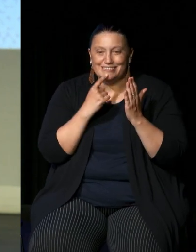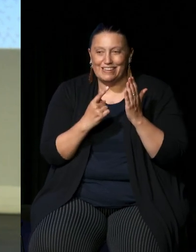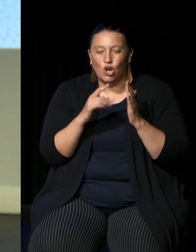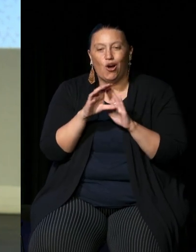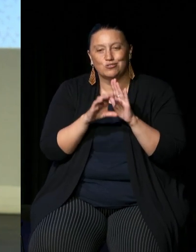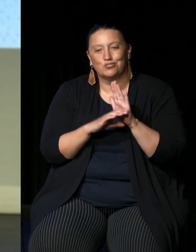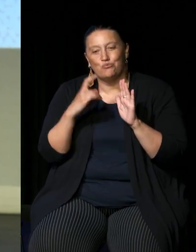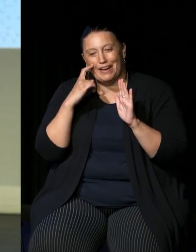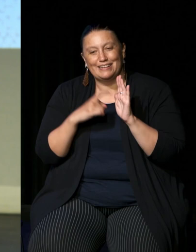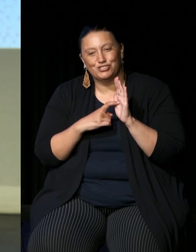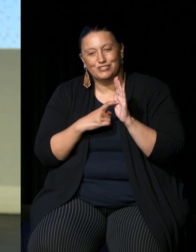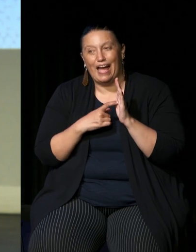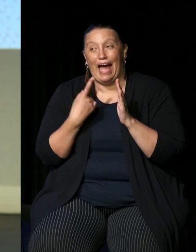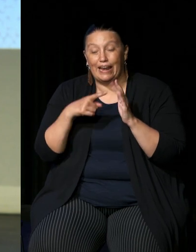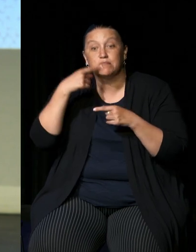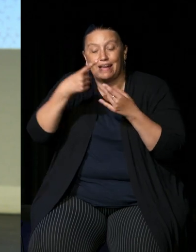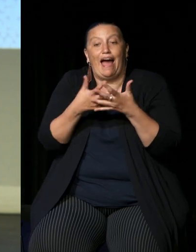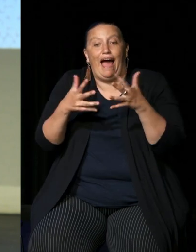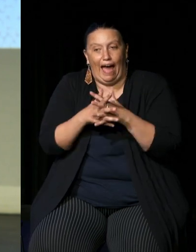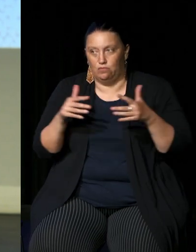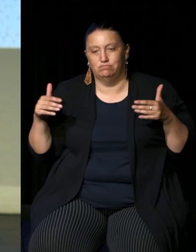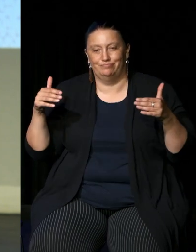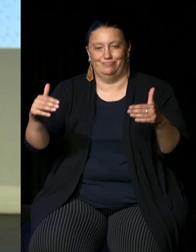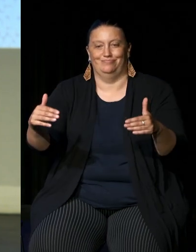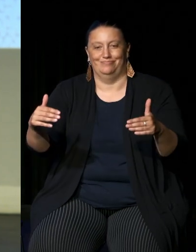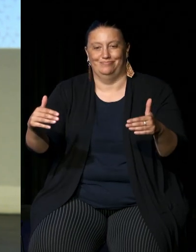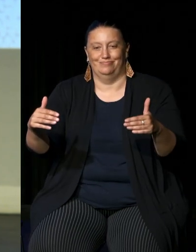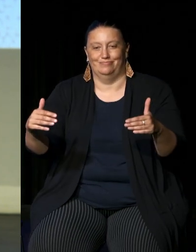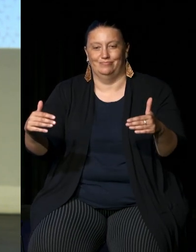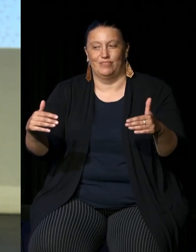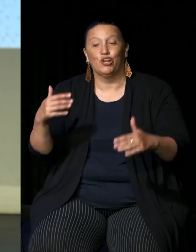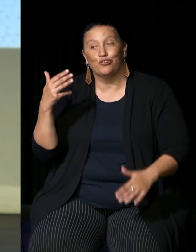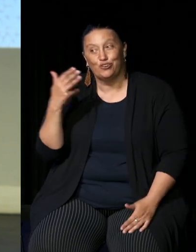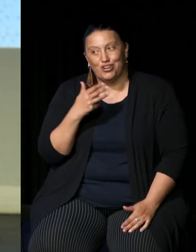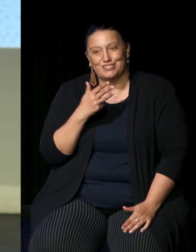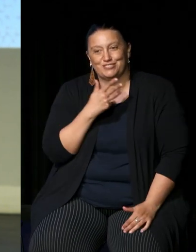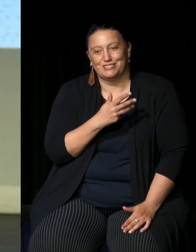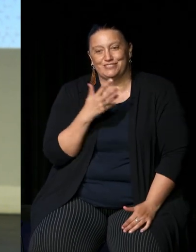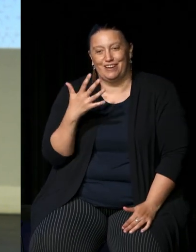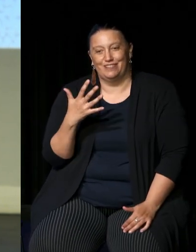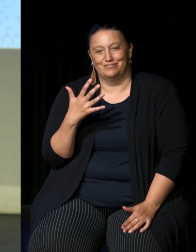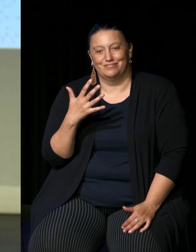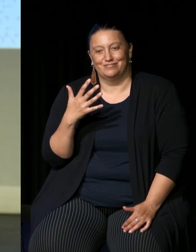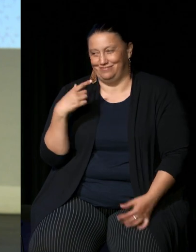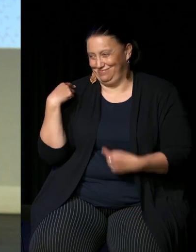to take that forward so that you know that was in 1995 that report is more recently